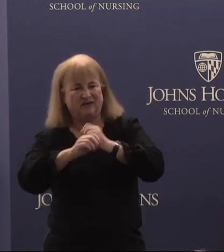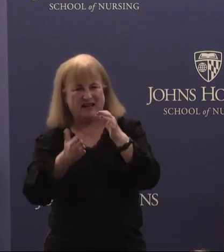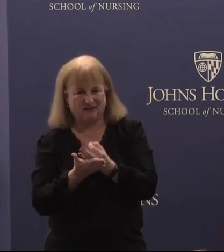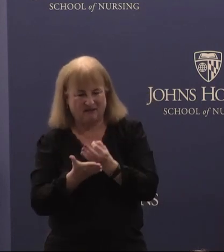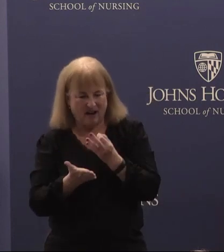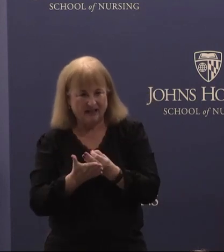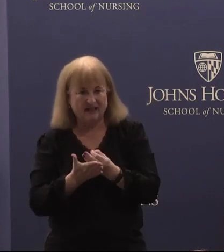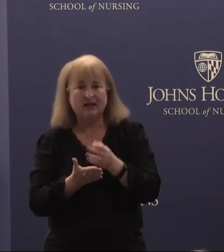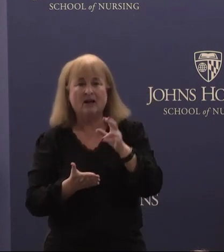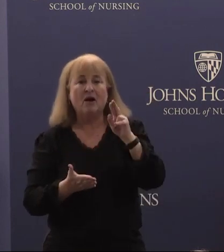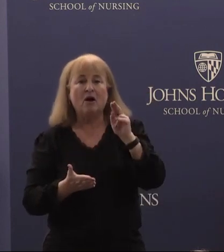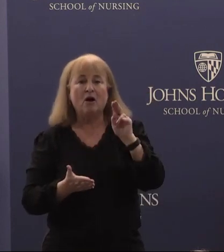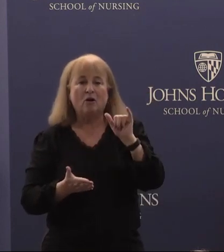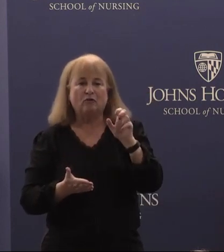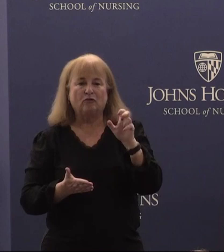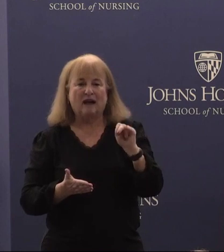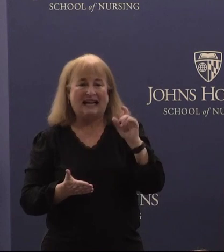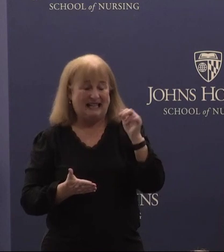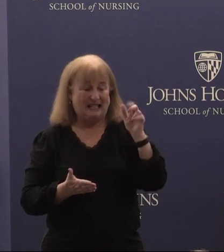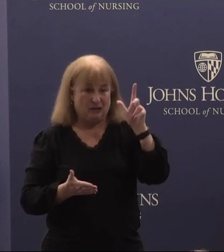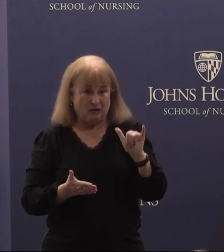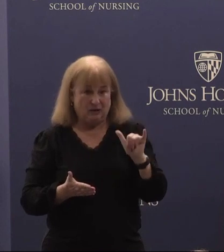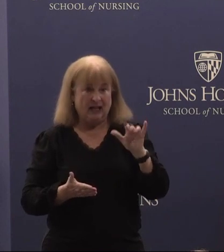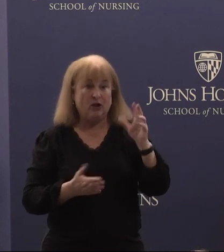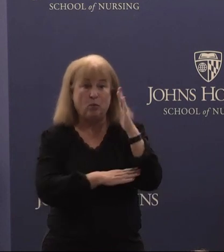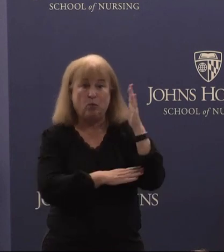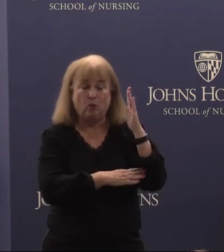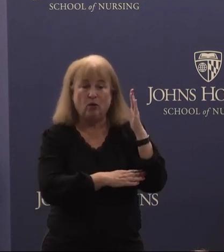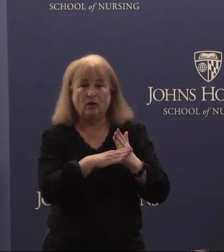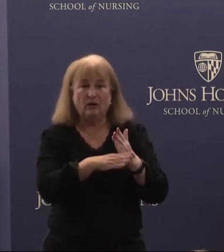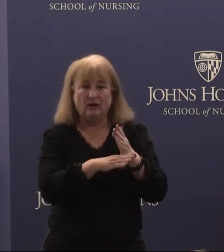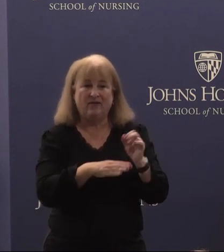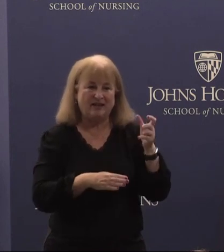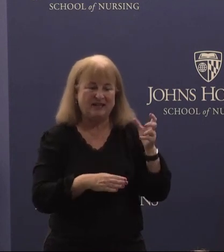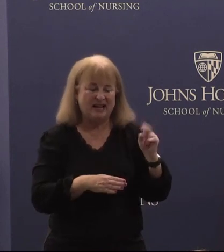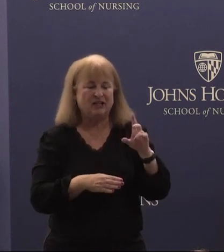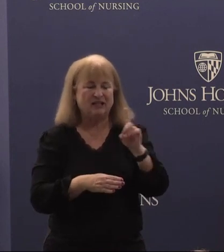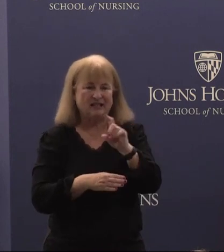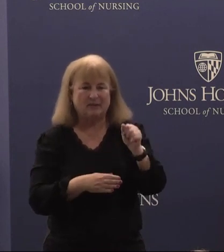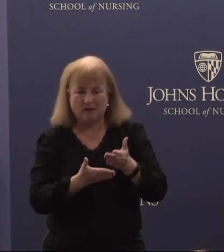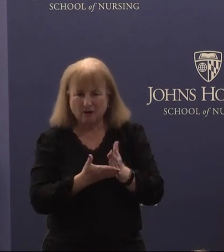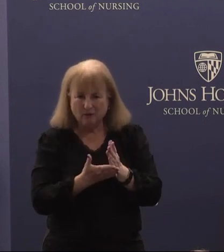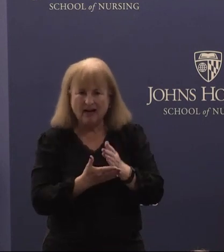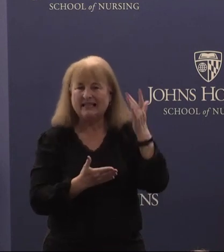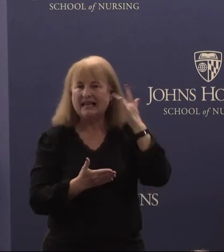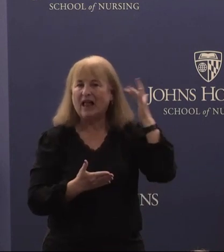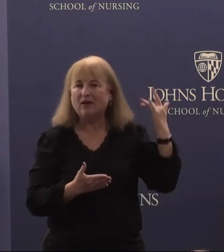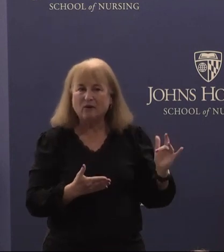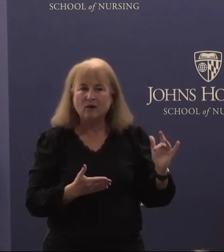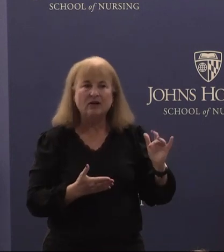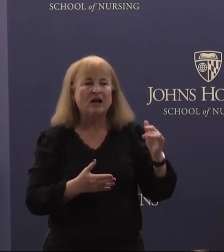Ryan Easterly at the WITH Foundation, Andy Prado at Disability Rights, California Justice Shorter.